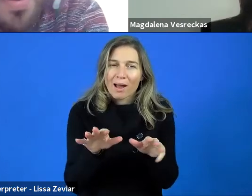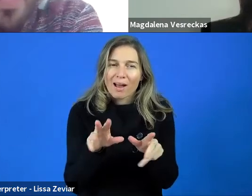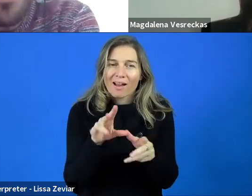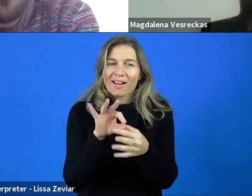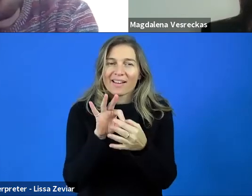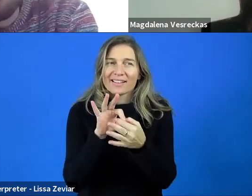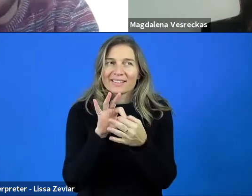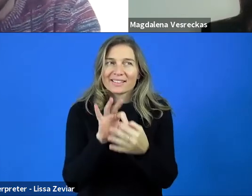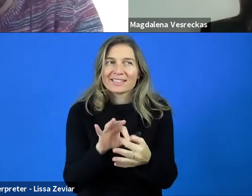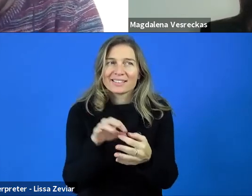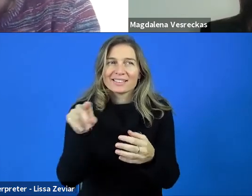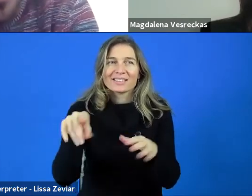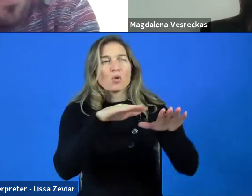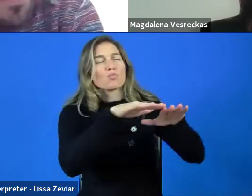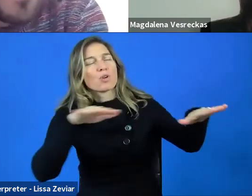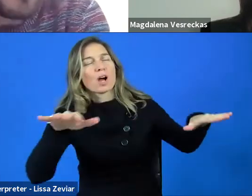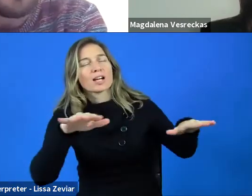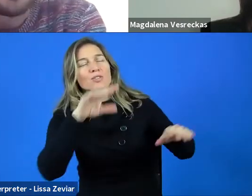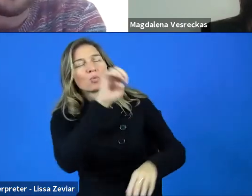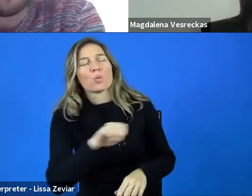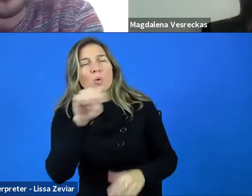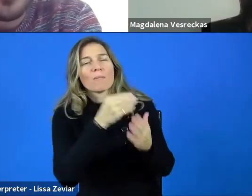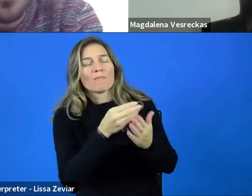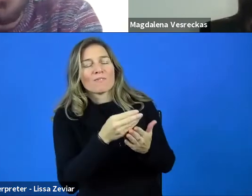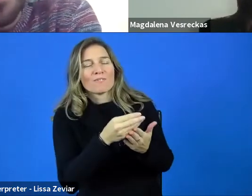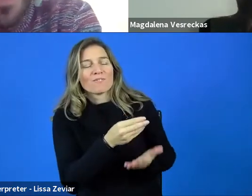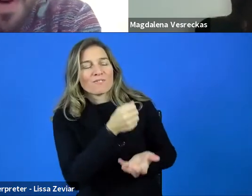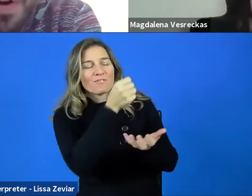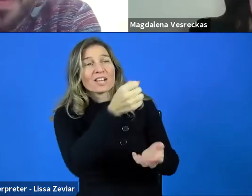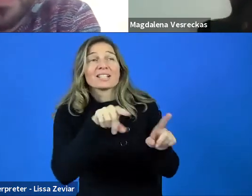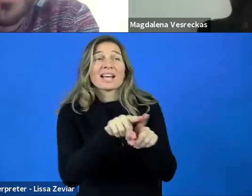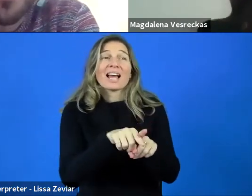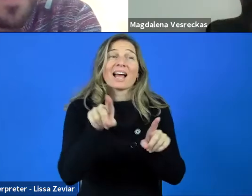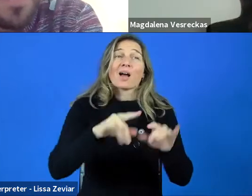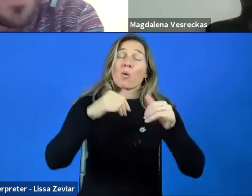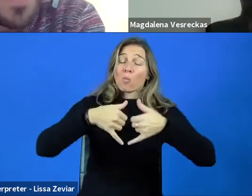and EDF-Oracle scholarship award ceremony.